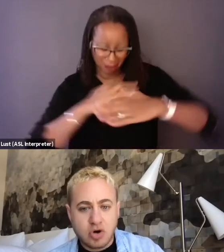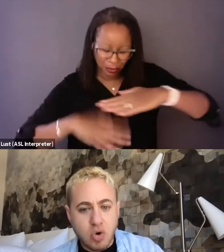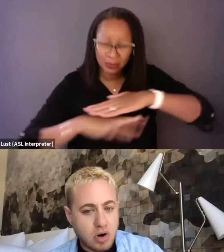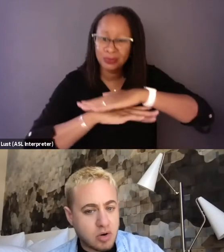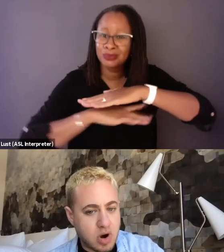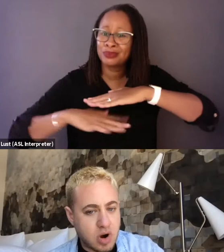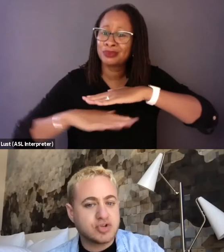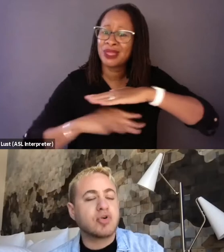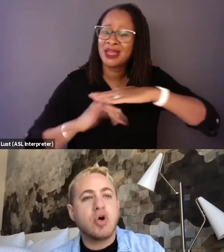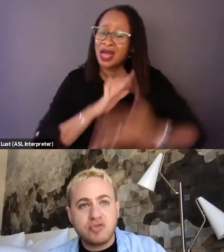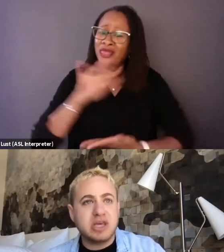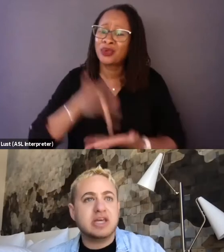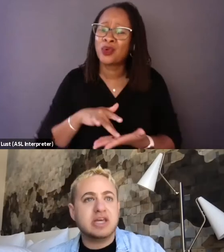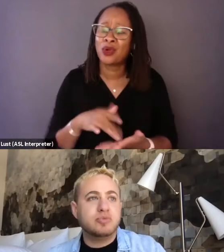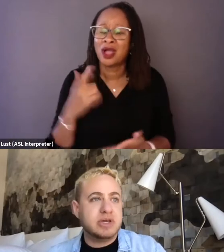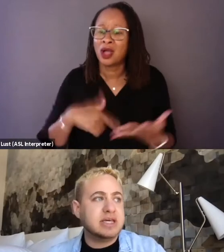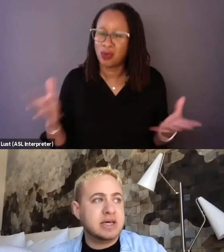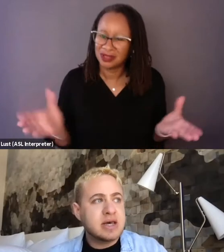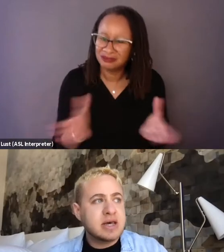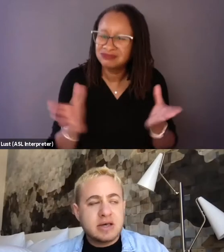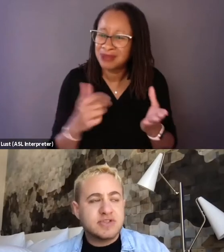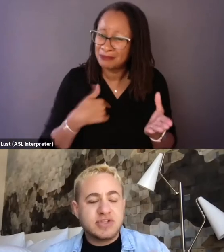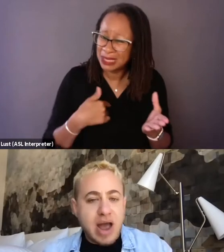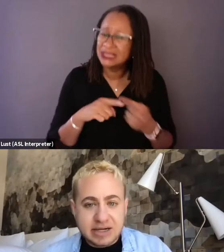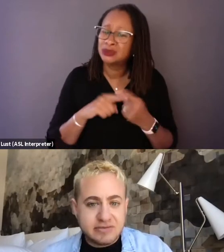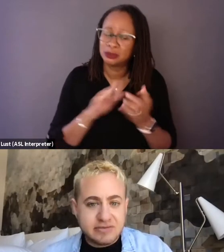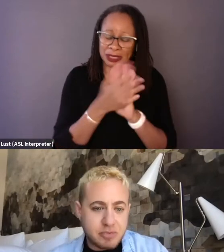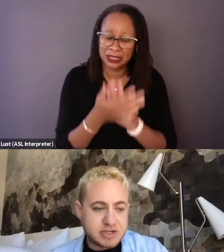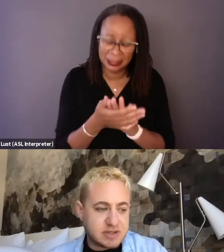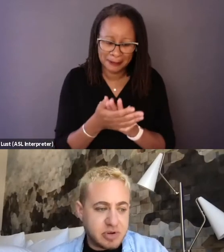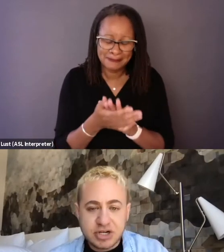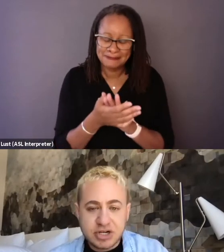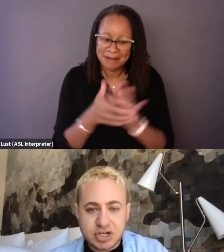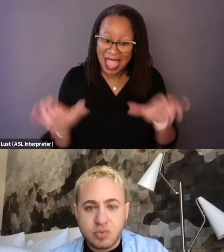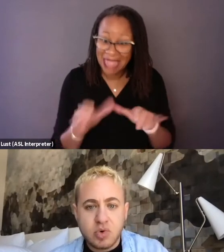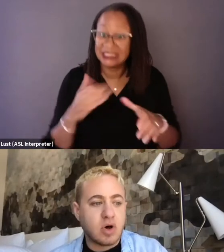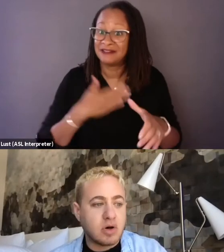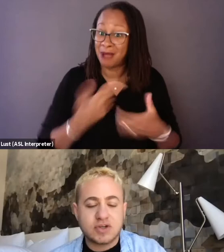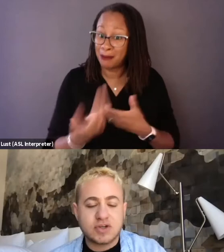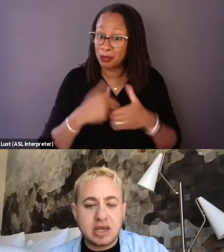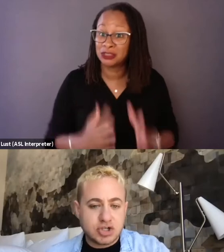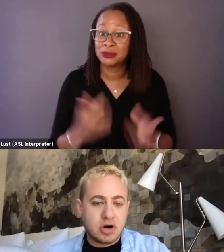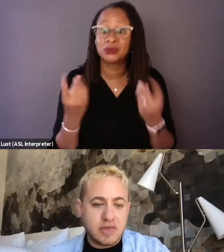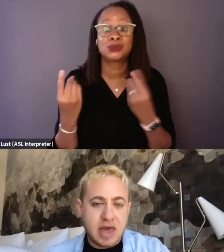at the core what drove me to be so active in my participation was also making sure